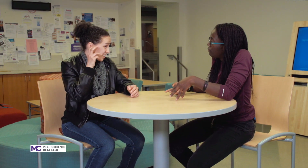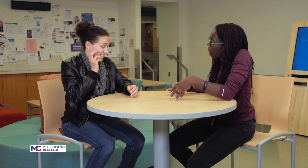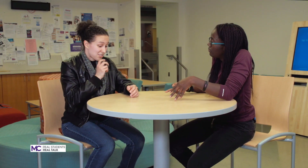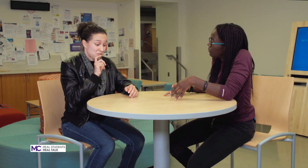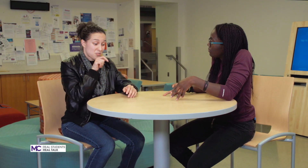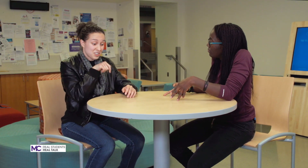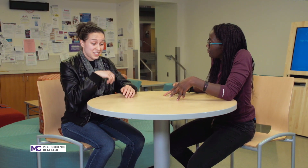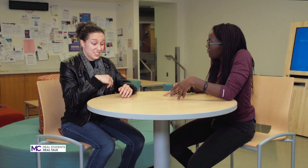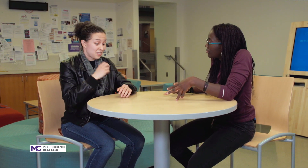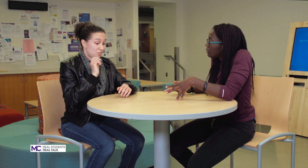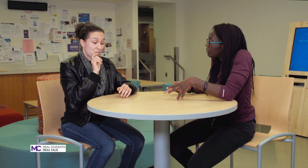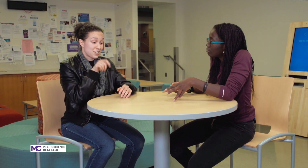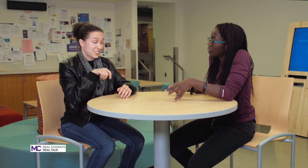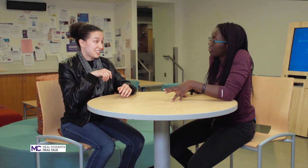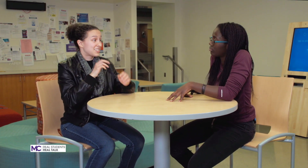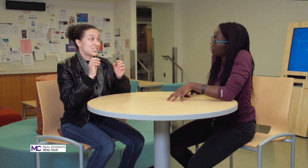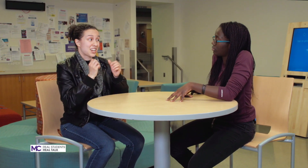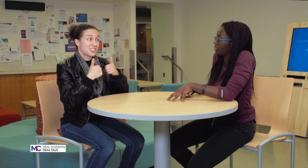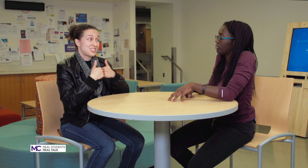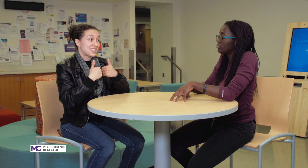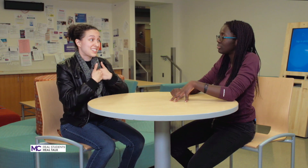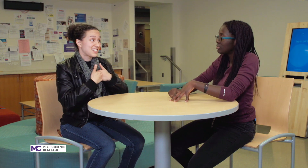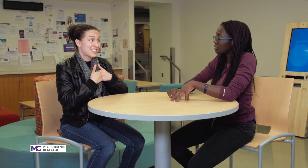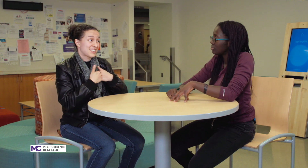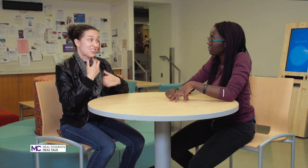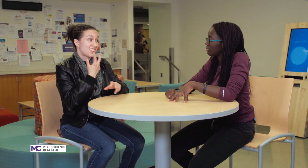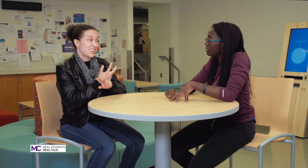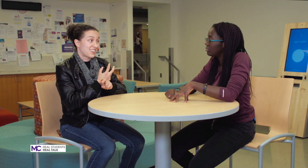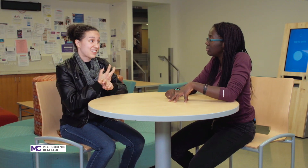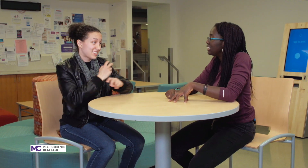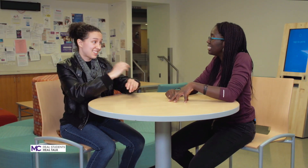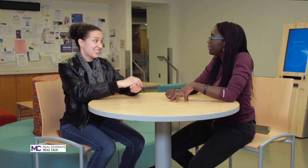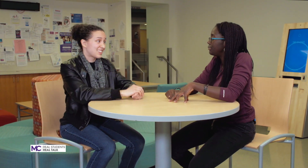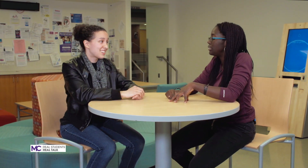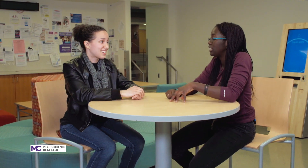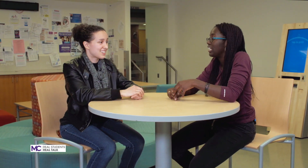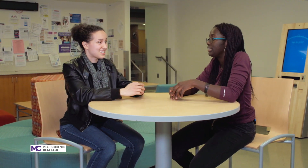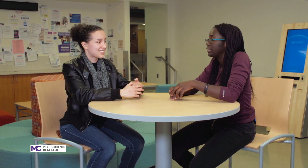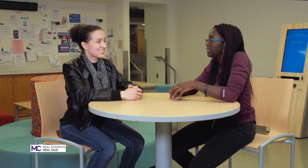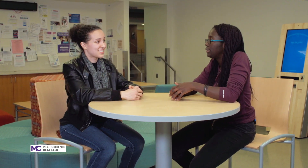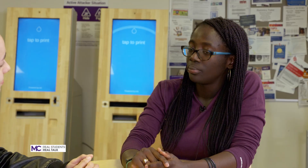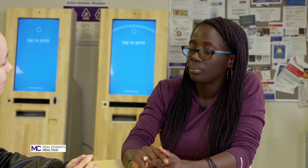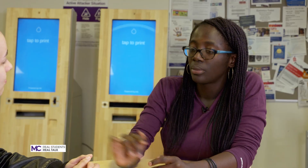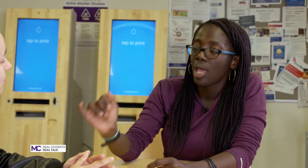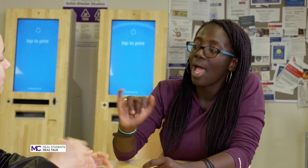that sounds really really challenging as